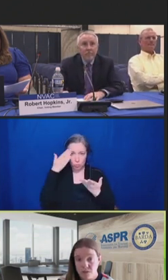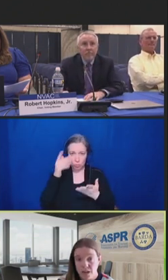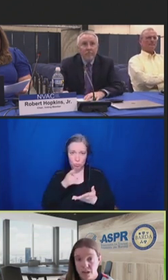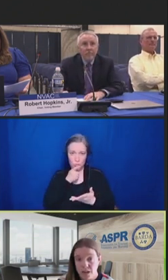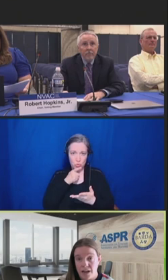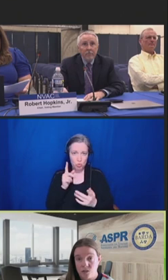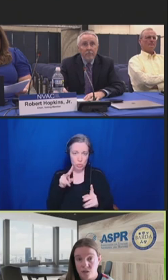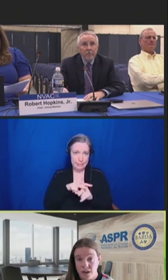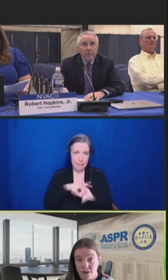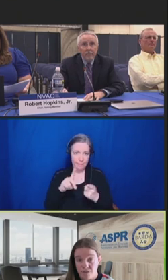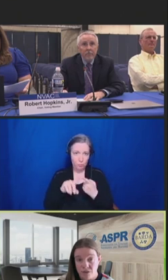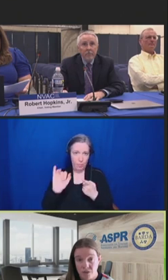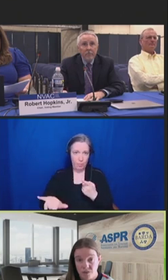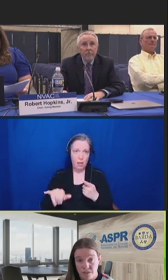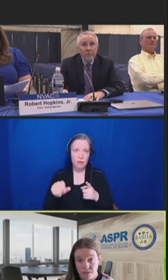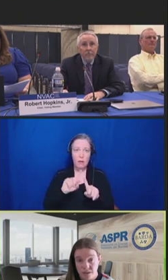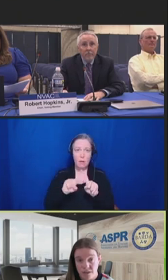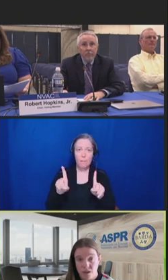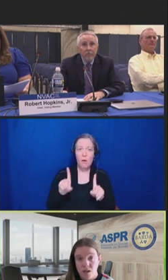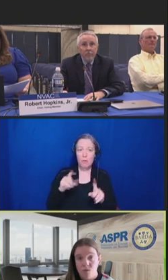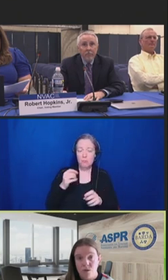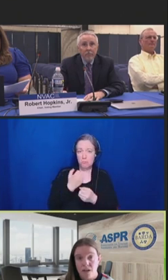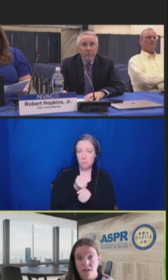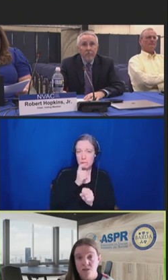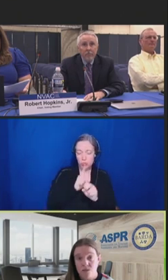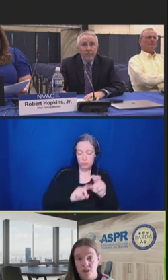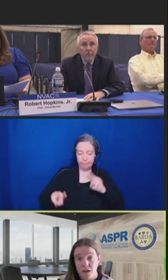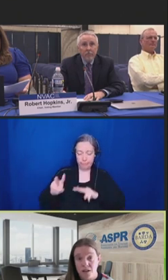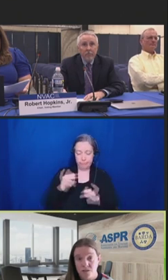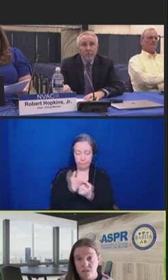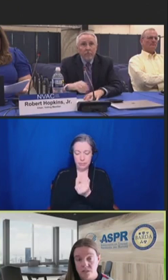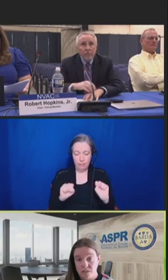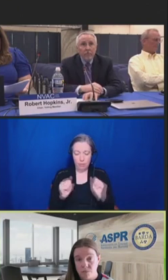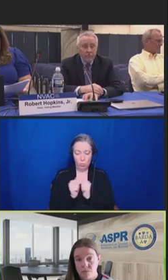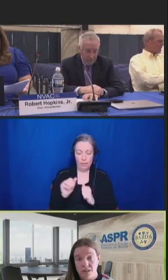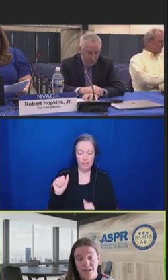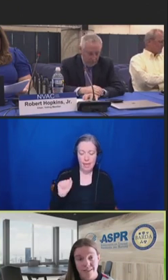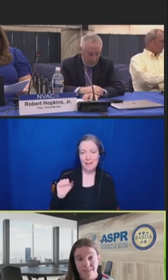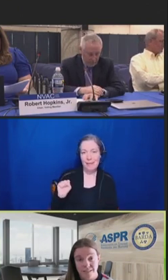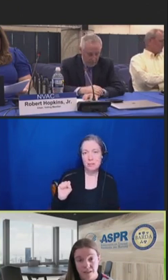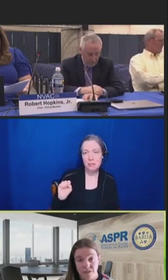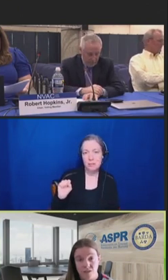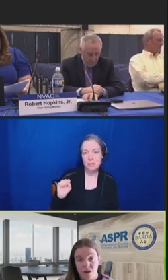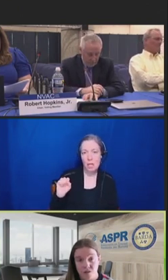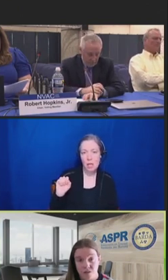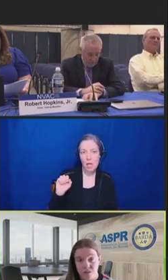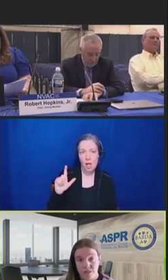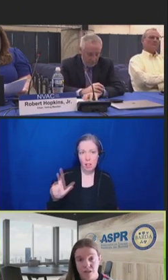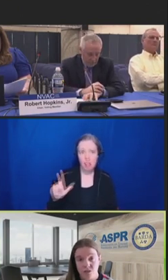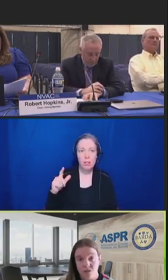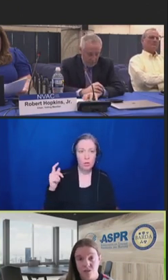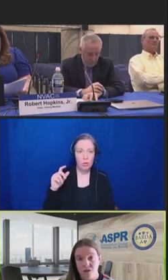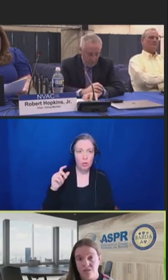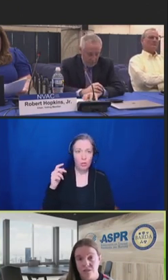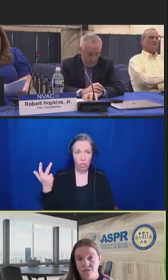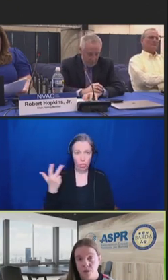A, Astrakhan virus vaccine with ASO3 adjuvant system. And again, this study is also scheduled to start this summer.